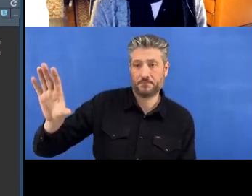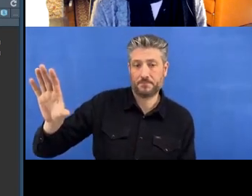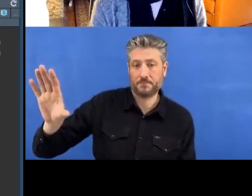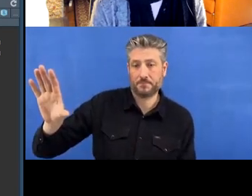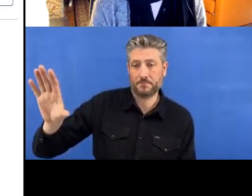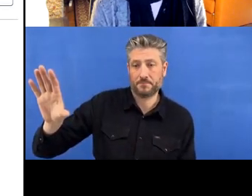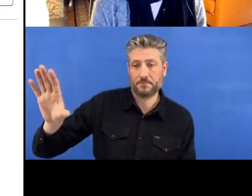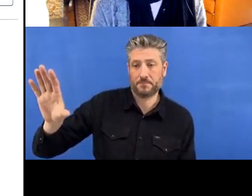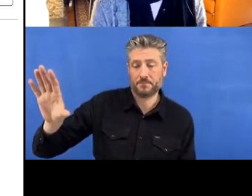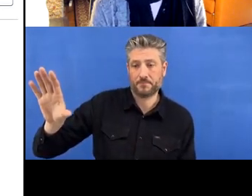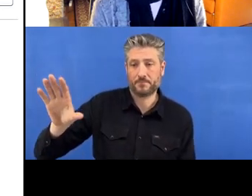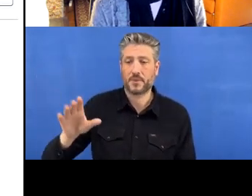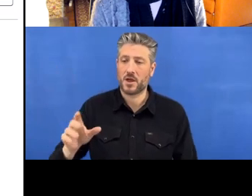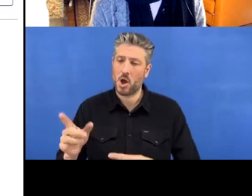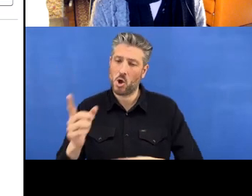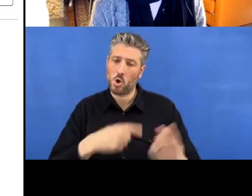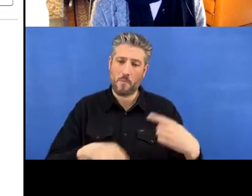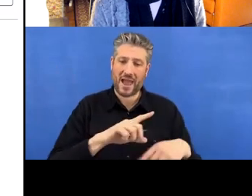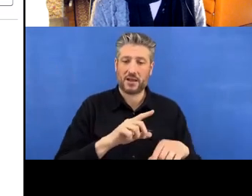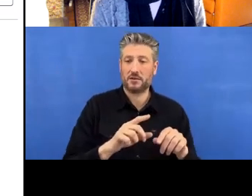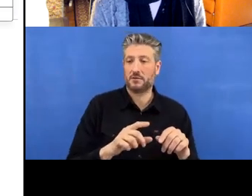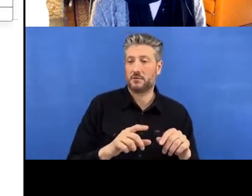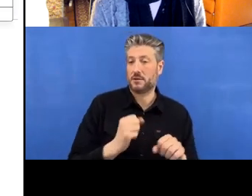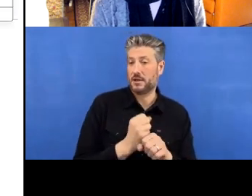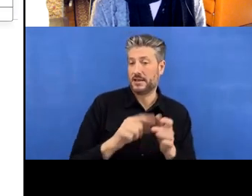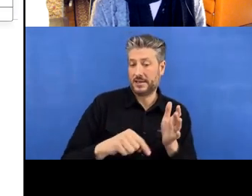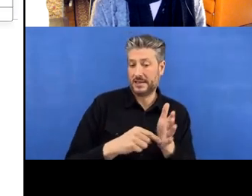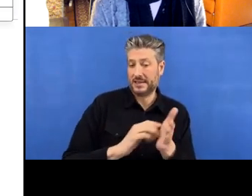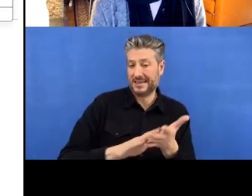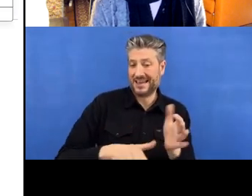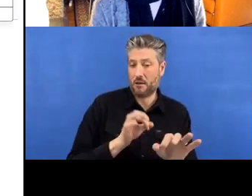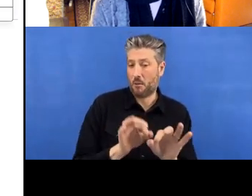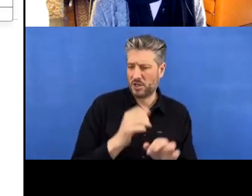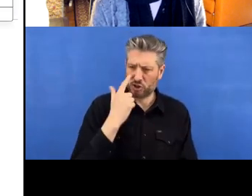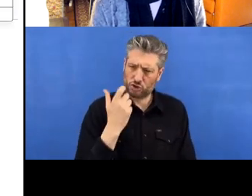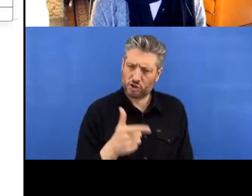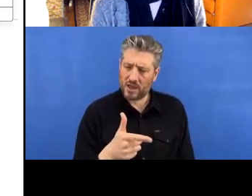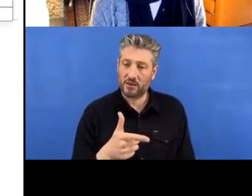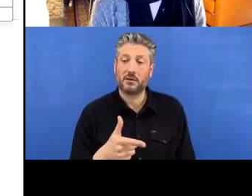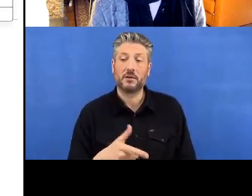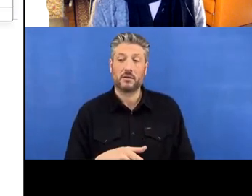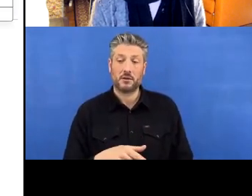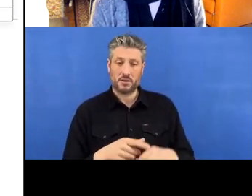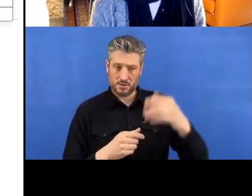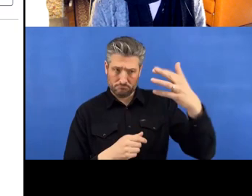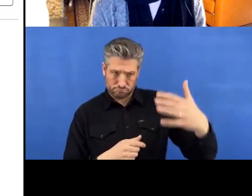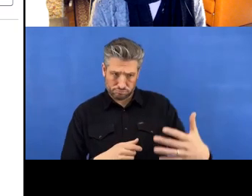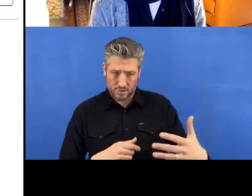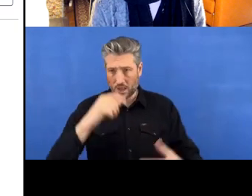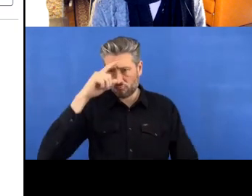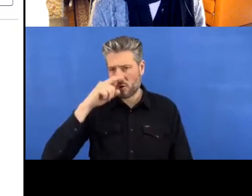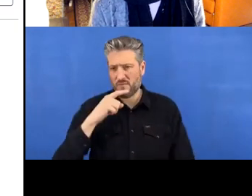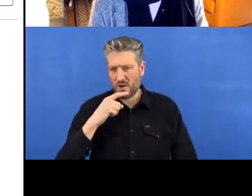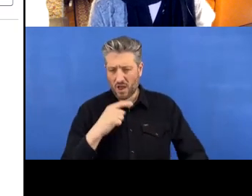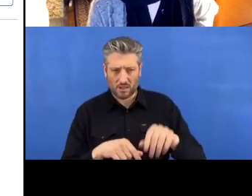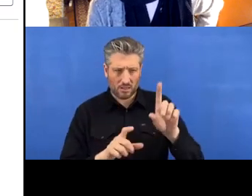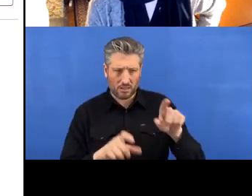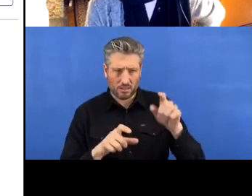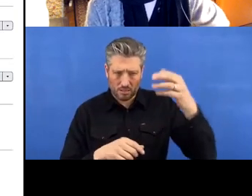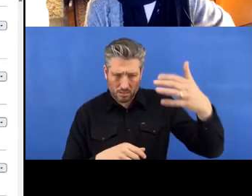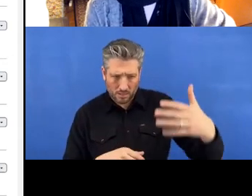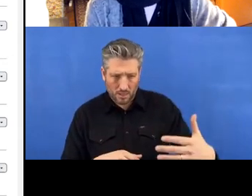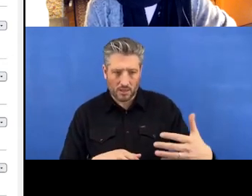GitHub and check, so I click on my profile icon and I click ‘Your [My] Repositories’.